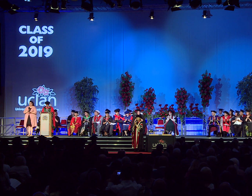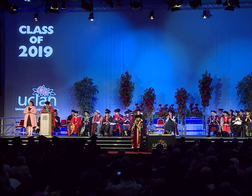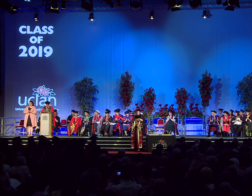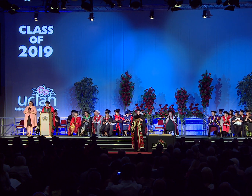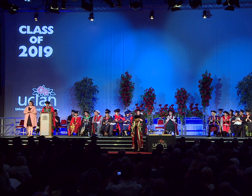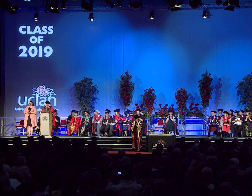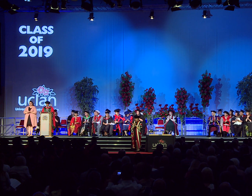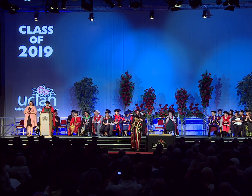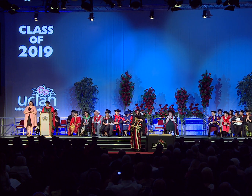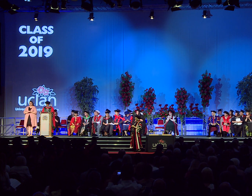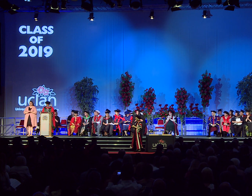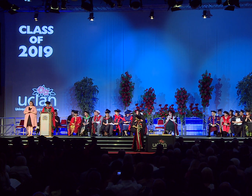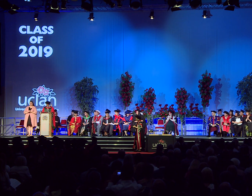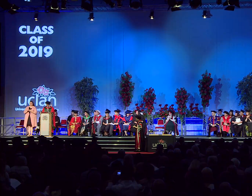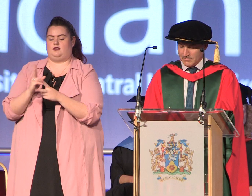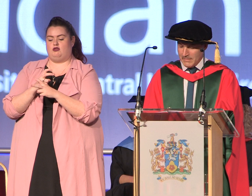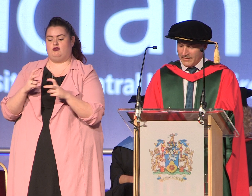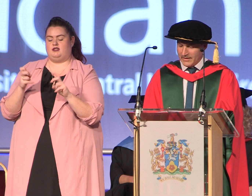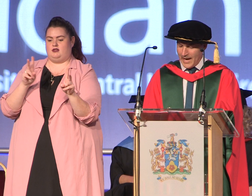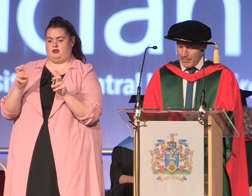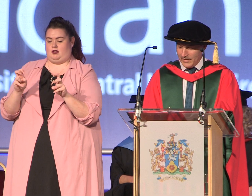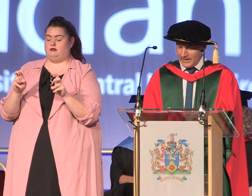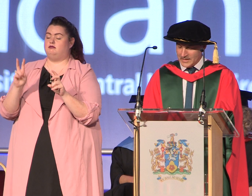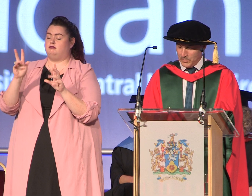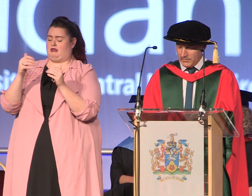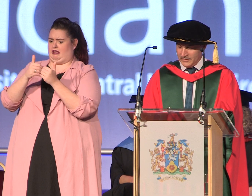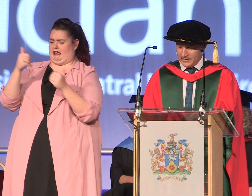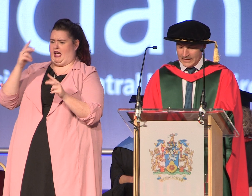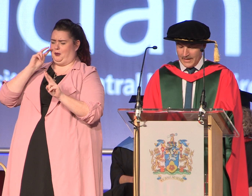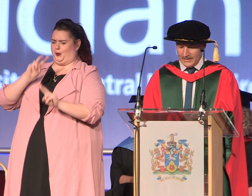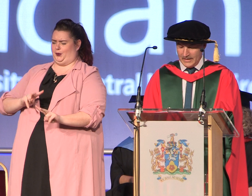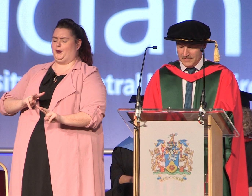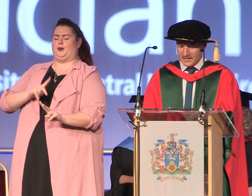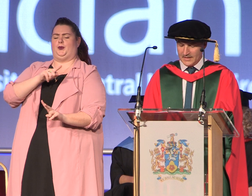for research entitled Mind the Gap Exploring the Decline in Physical